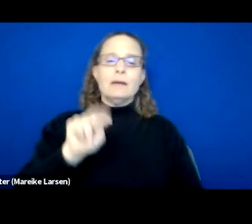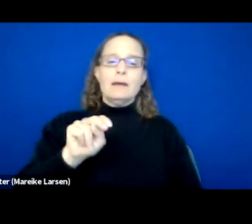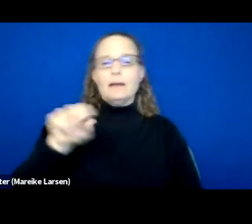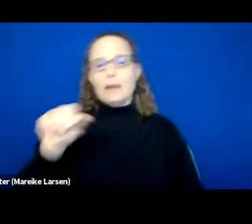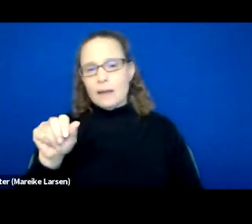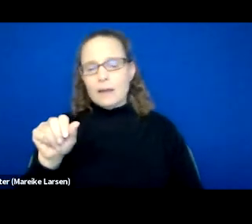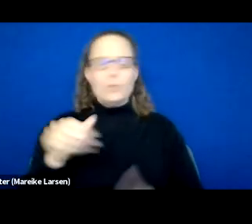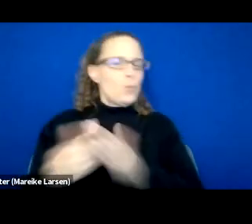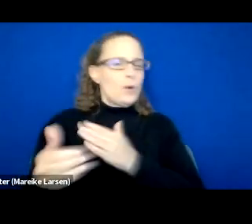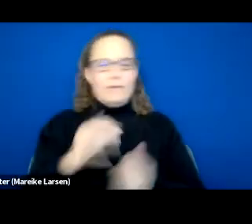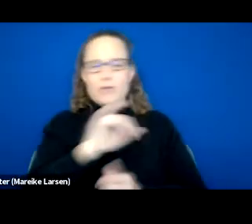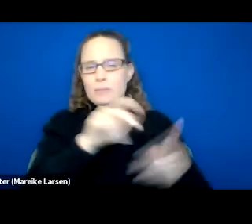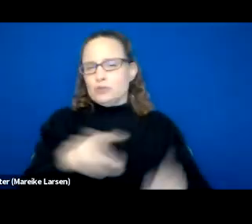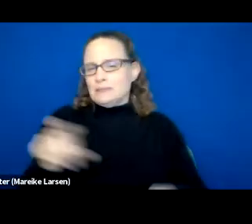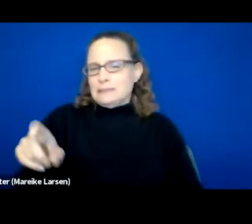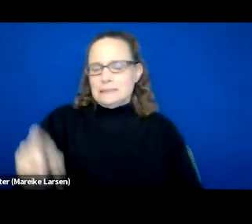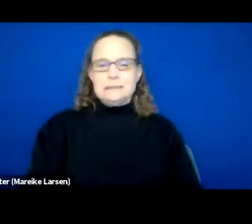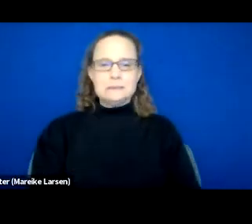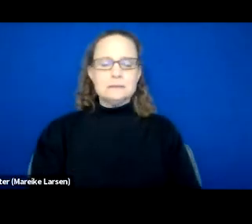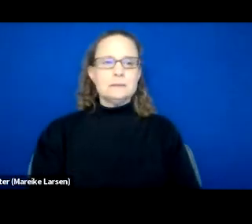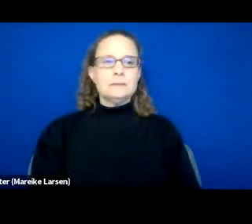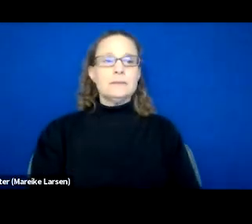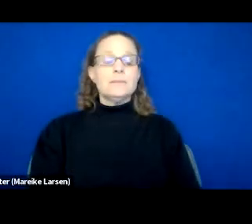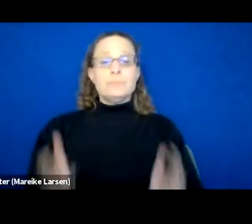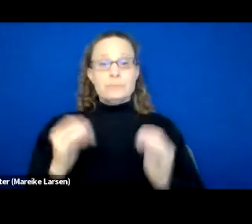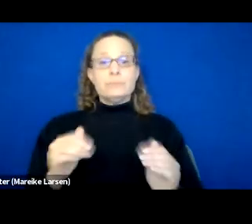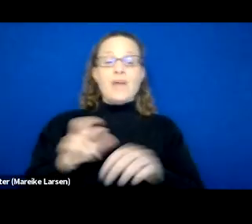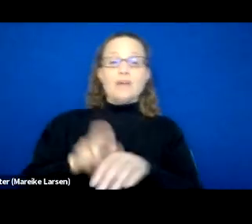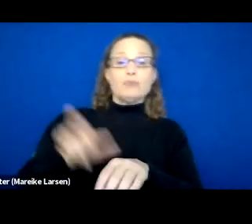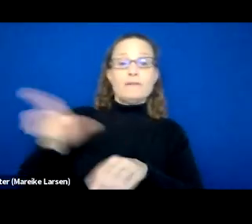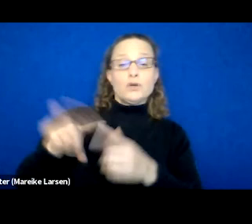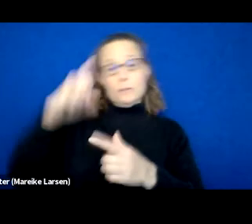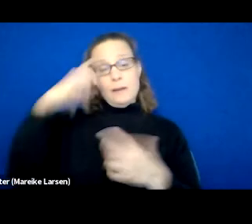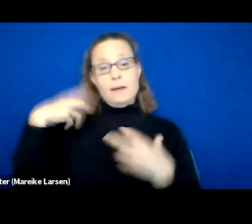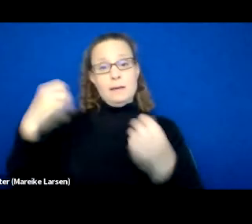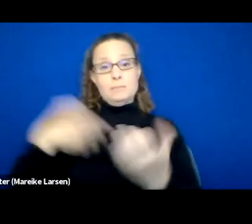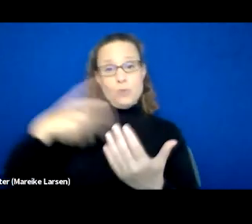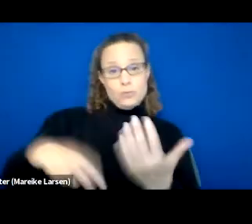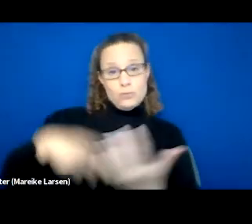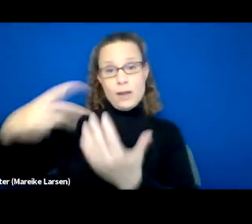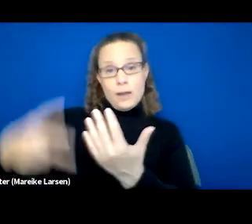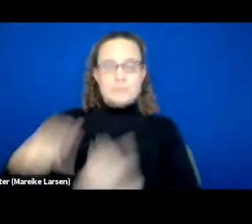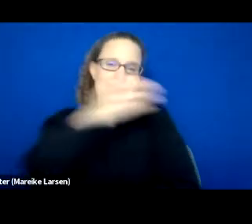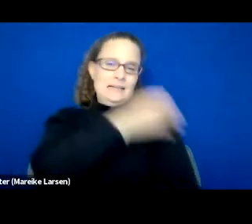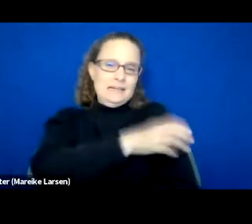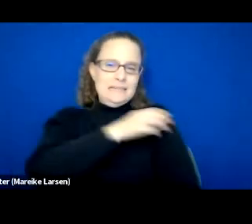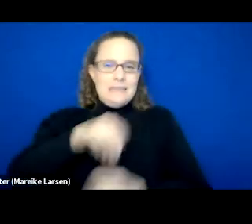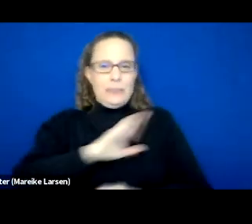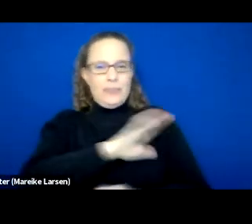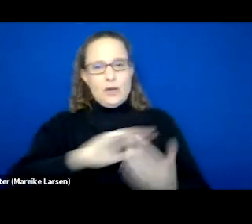whatever the support groups they might need. And then referrals to mental health programs and clinics within the community, helping them get established,